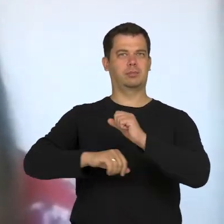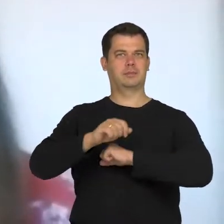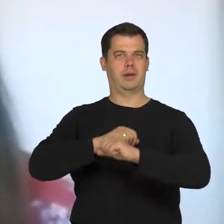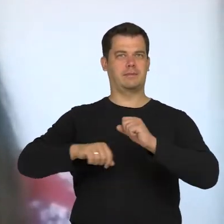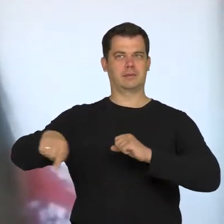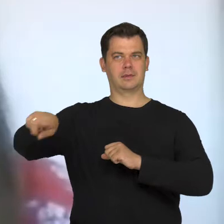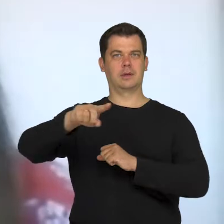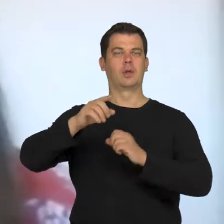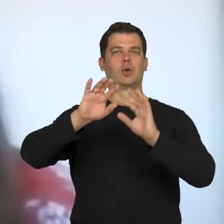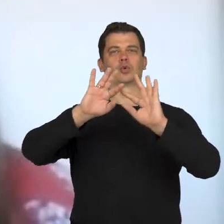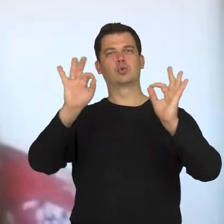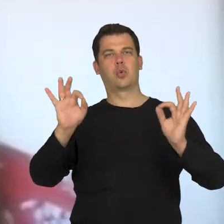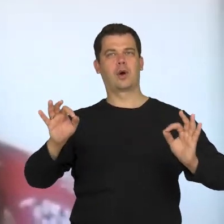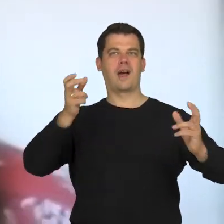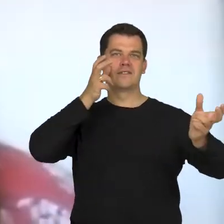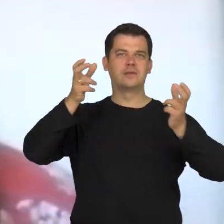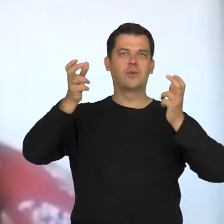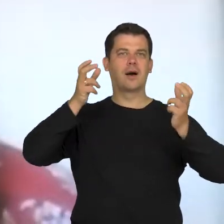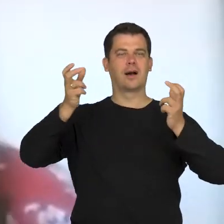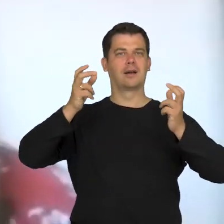in the visual arts and, first and foremost, in the theatre.